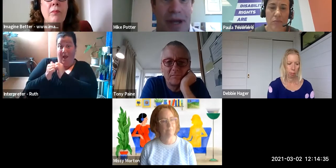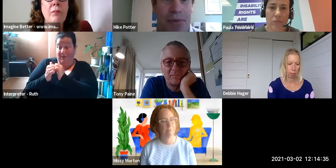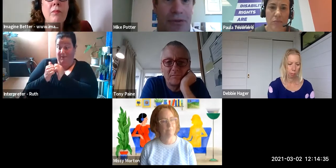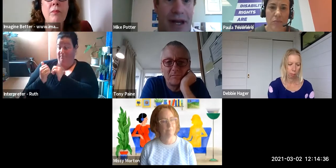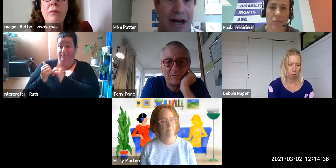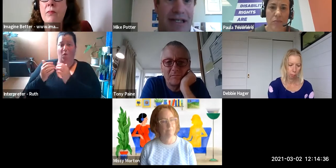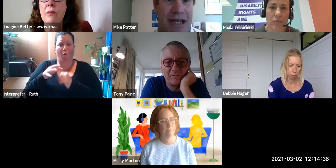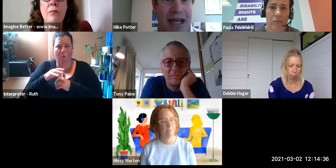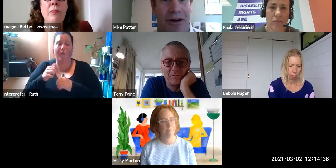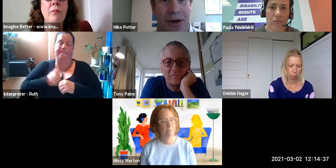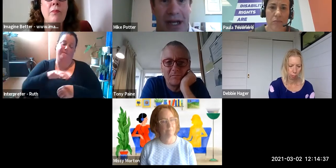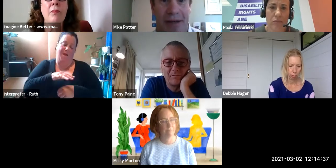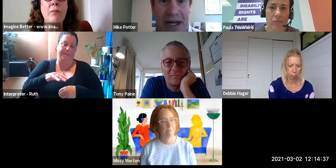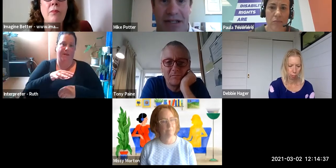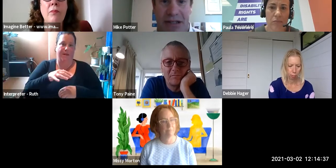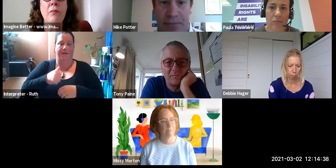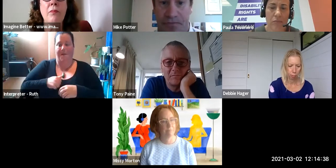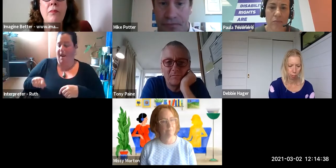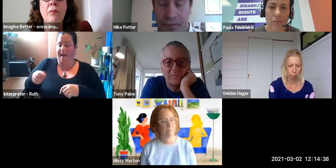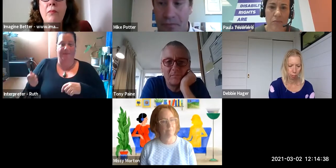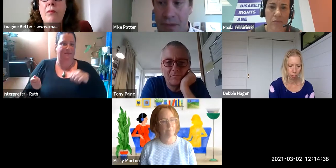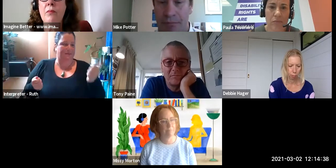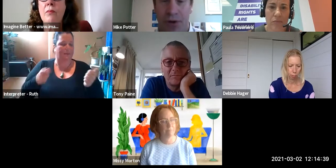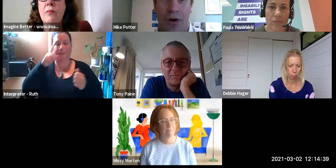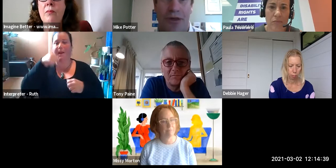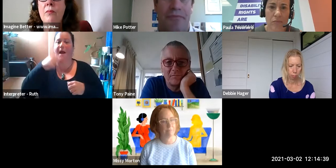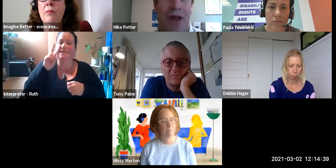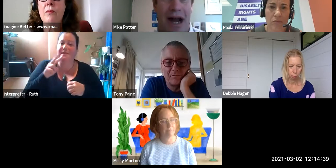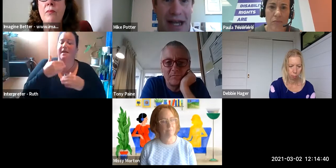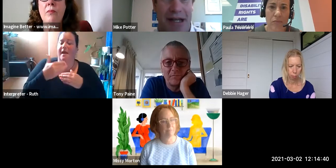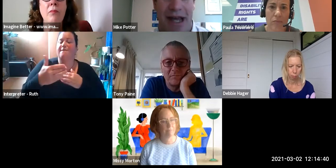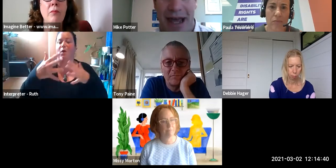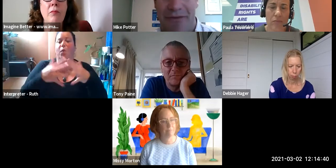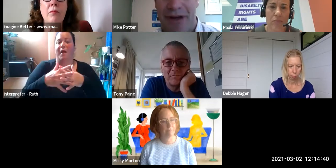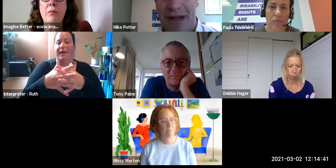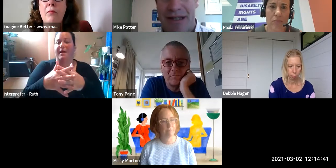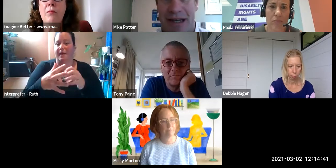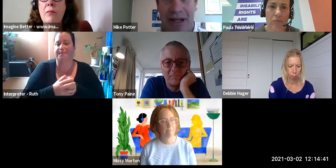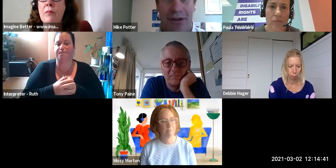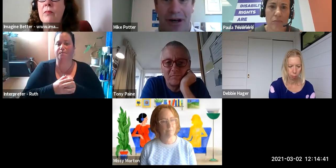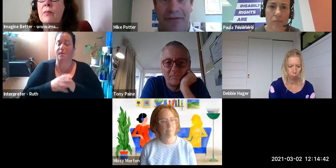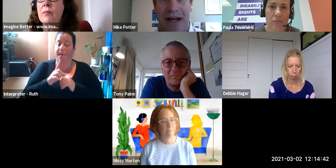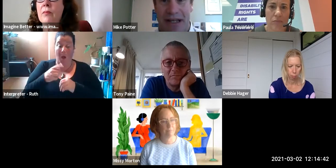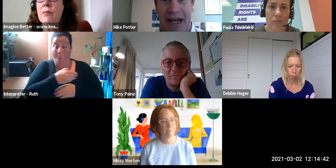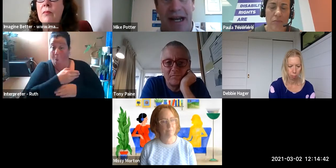people that I see on a weekly basis. All of them I need to have some level of understanding